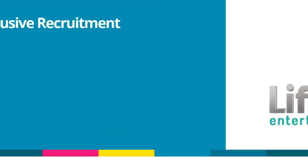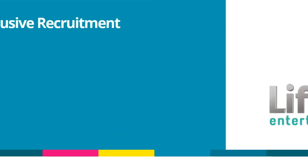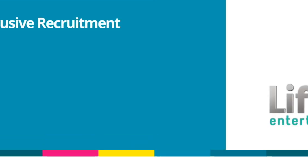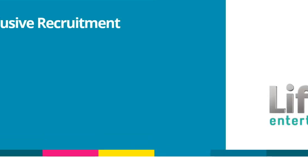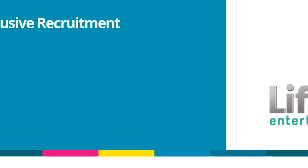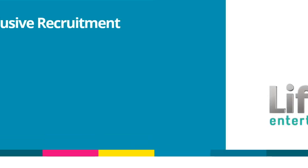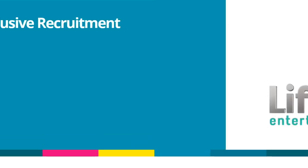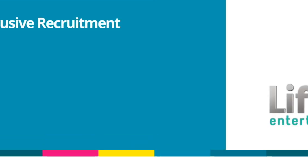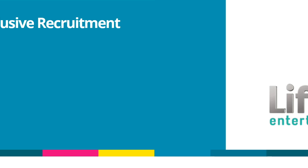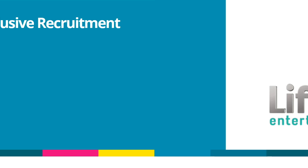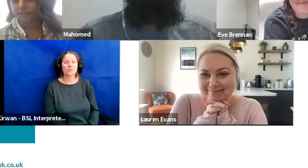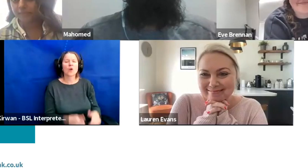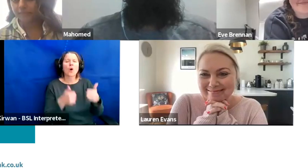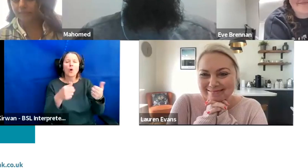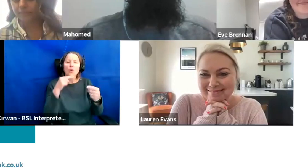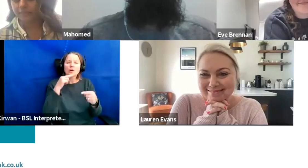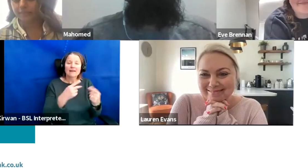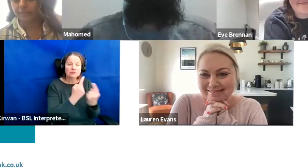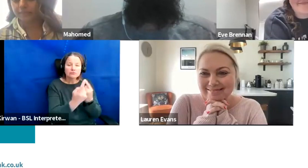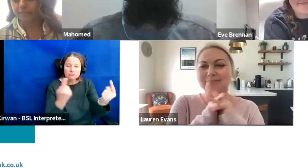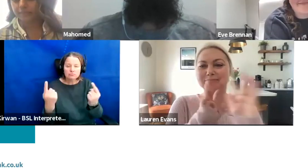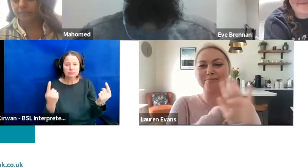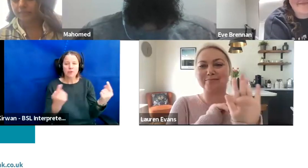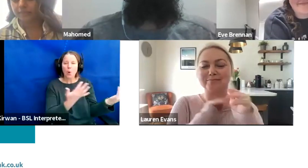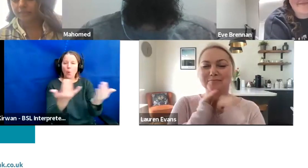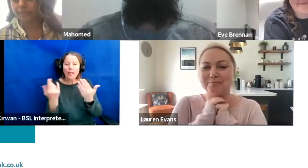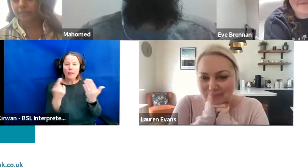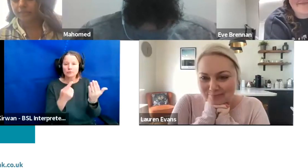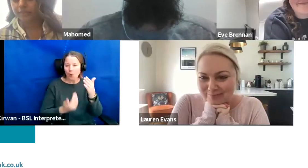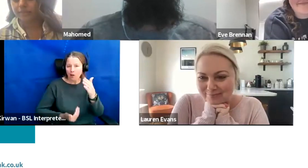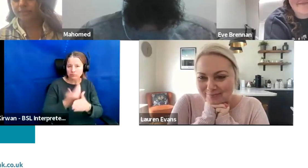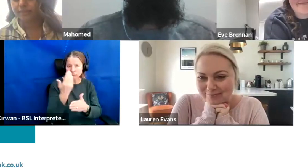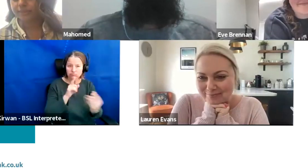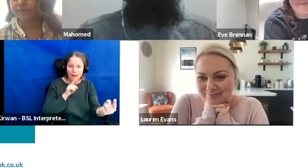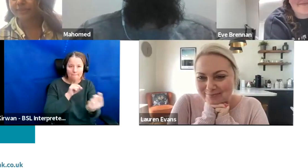Good afternoon everyone and welcome to our latest edition of Meet the Employer.